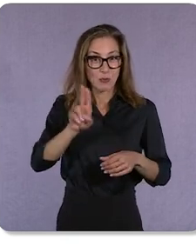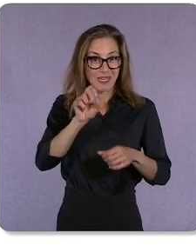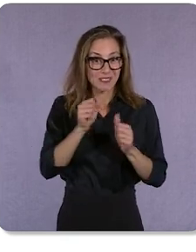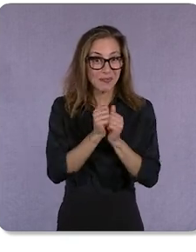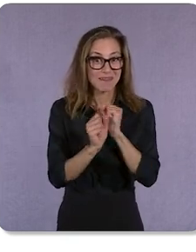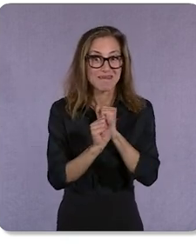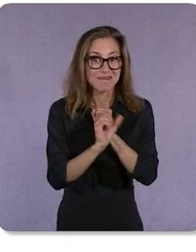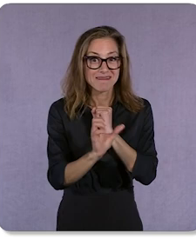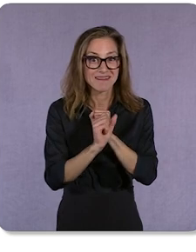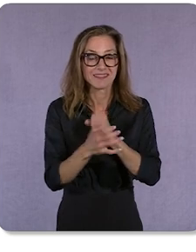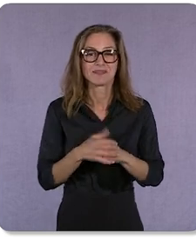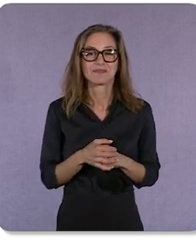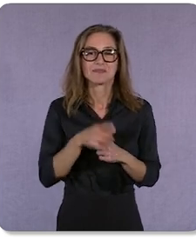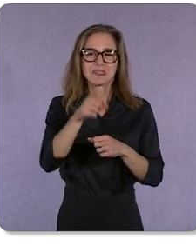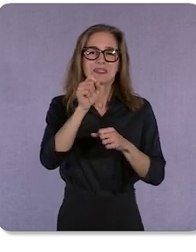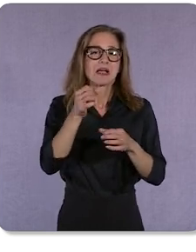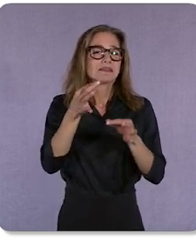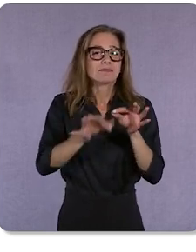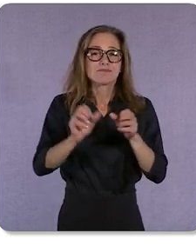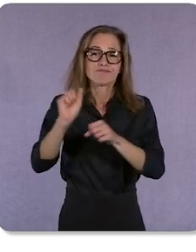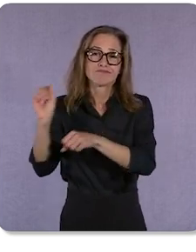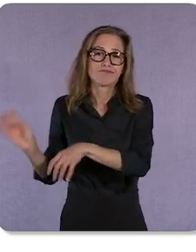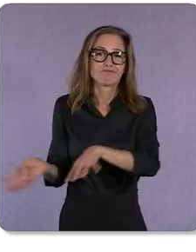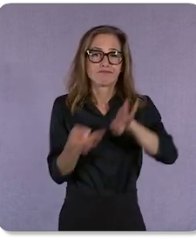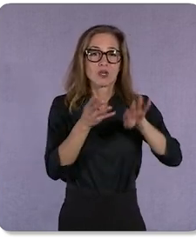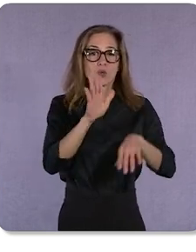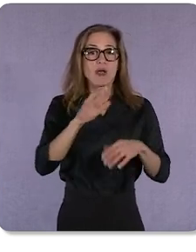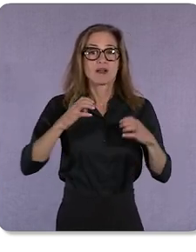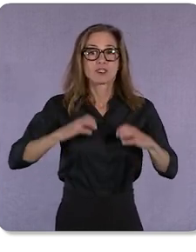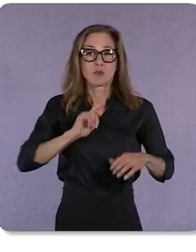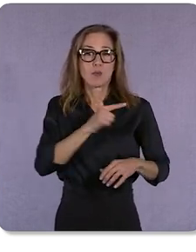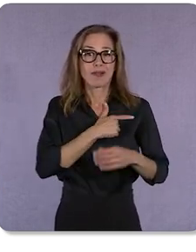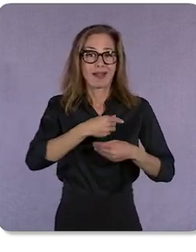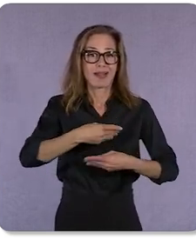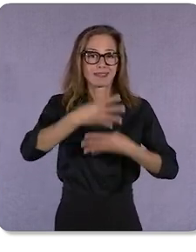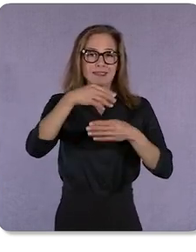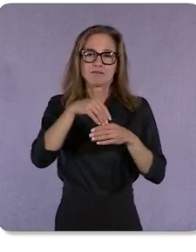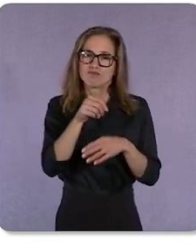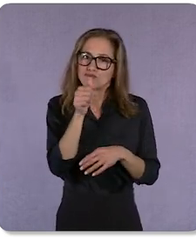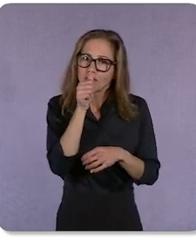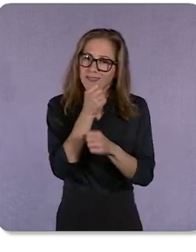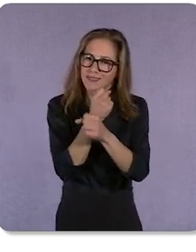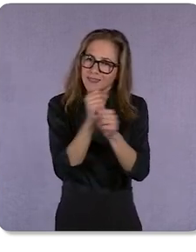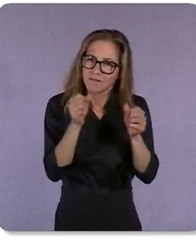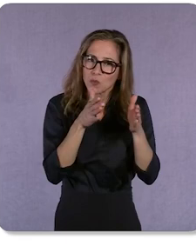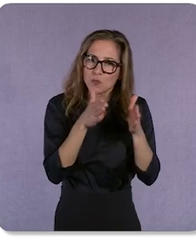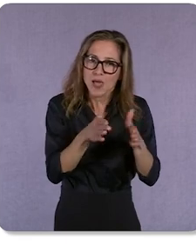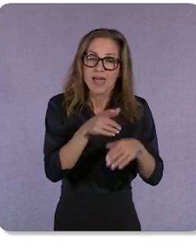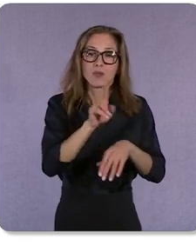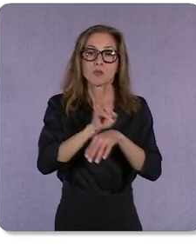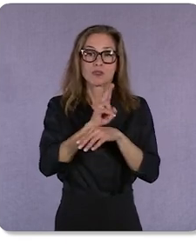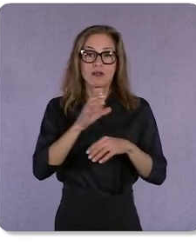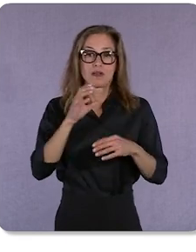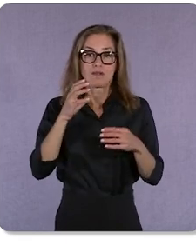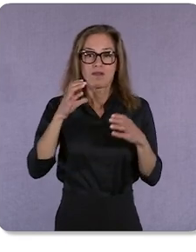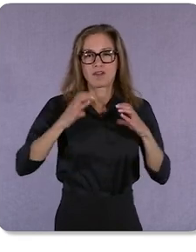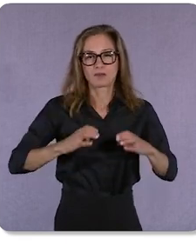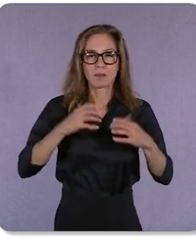You’ll simply upload your customer loyalty lists in a privacy safe way into Customer Match and Google does the rest through the power of automation.